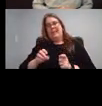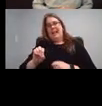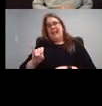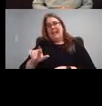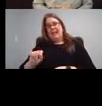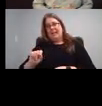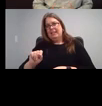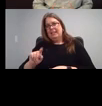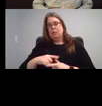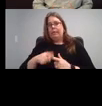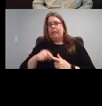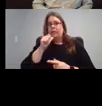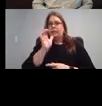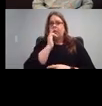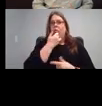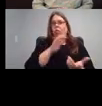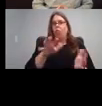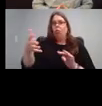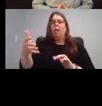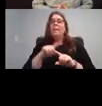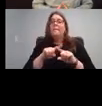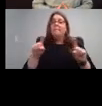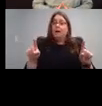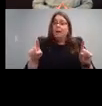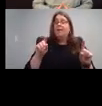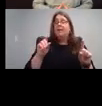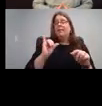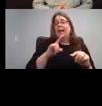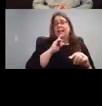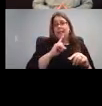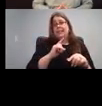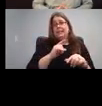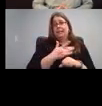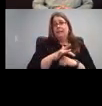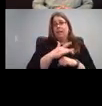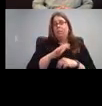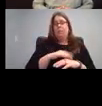spreadsheet is available on the California Hands & Voices website.